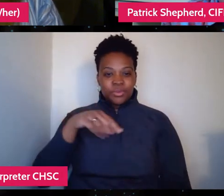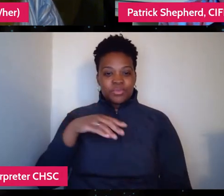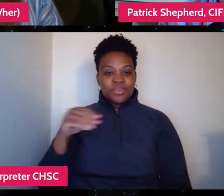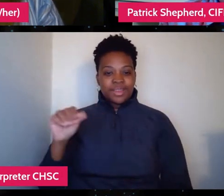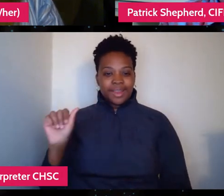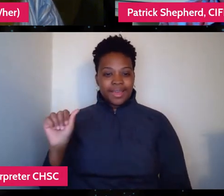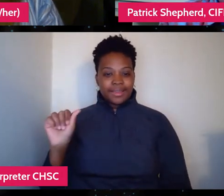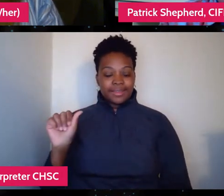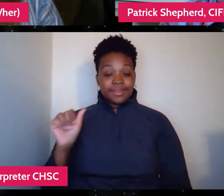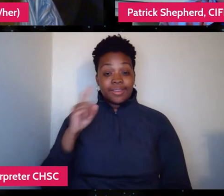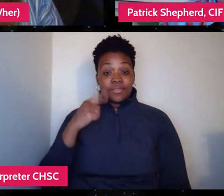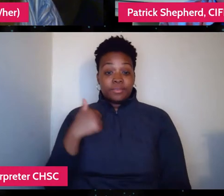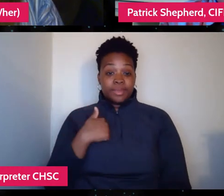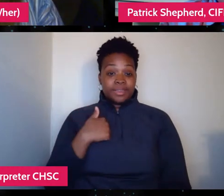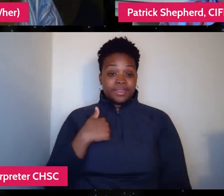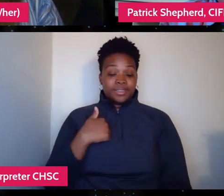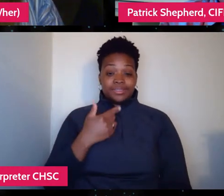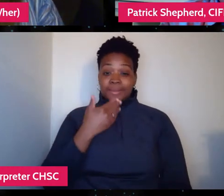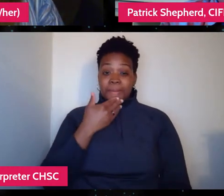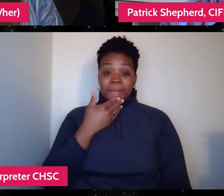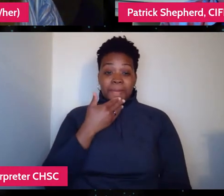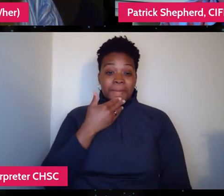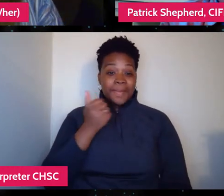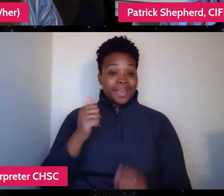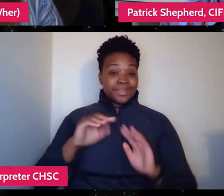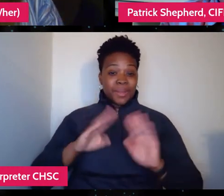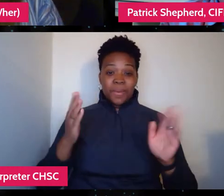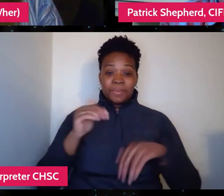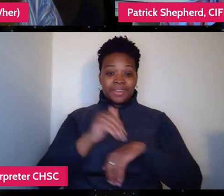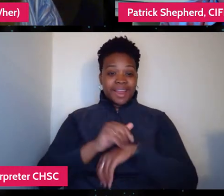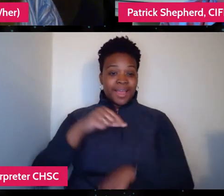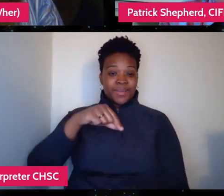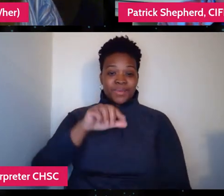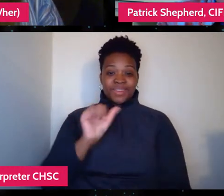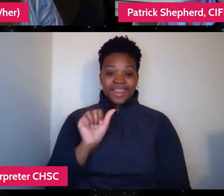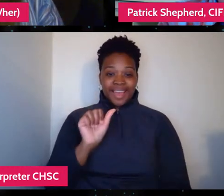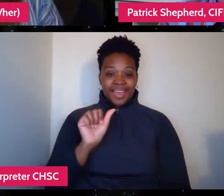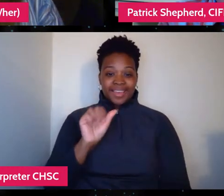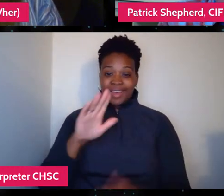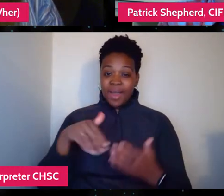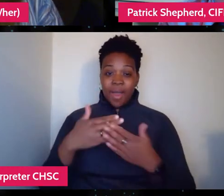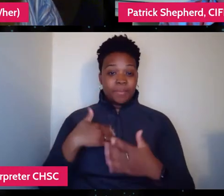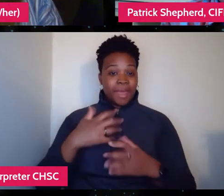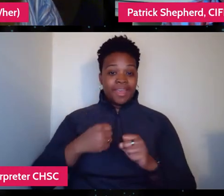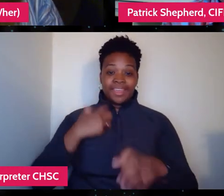to me, it was one of the best opening night Q&As in all my years at the festival.